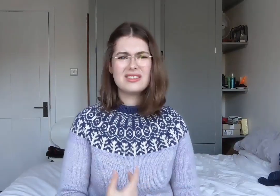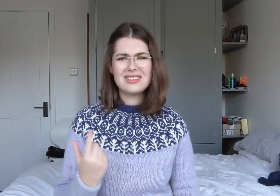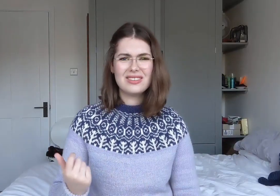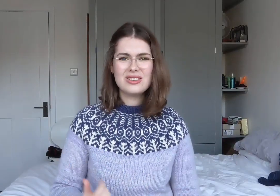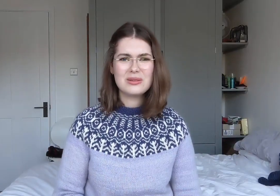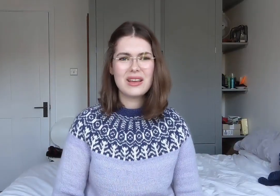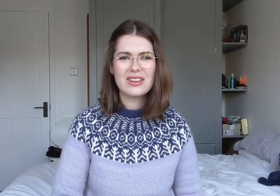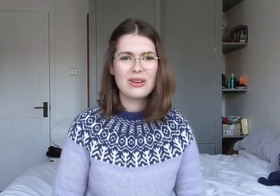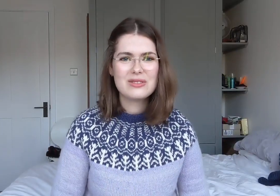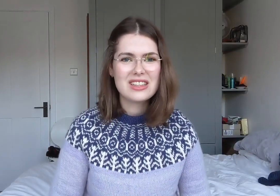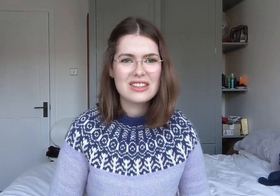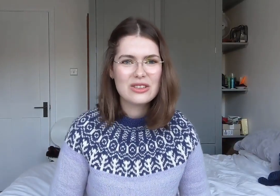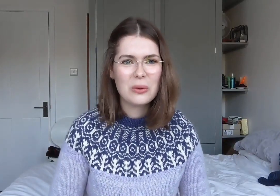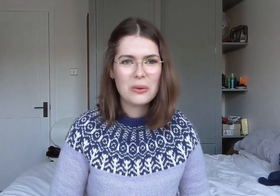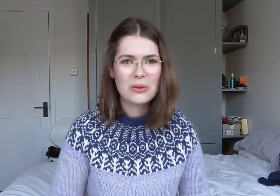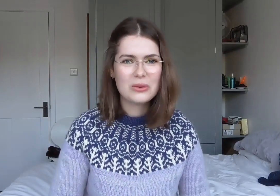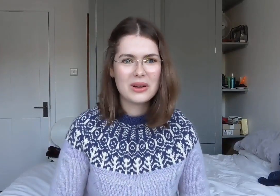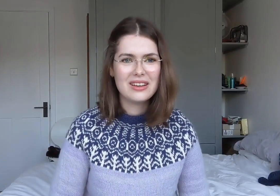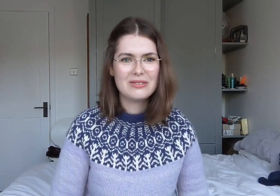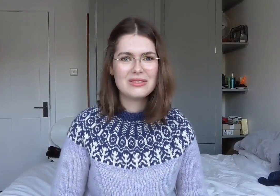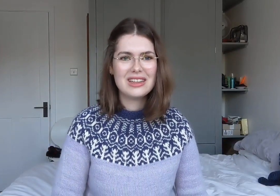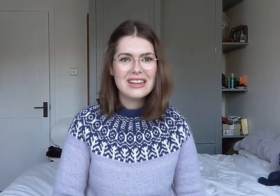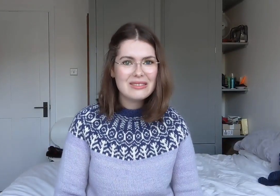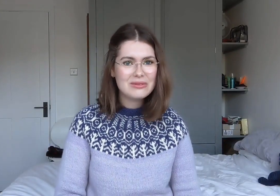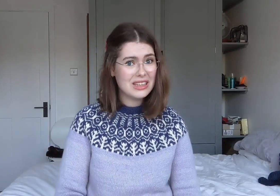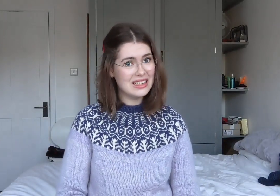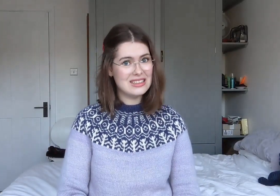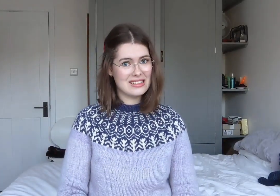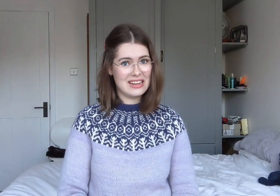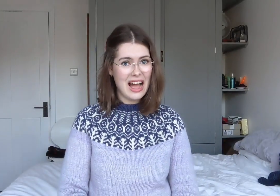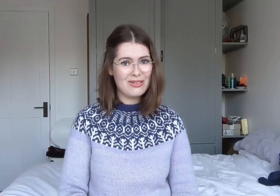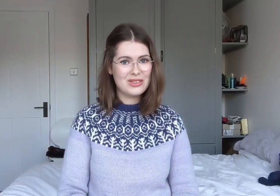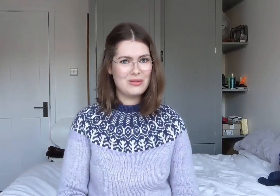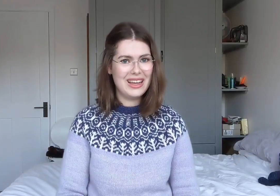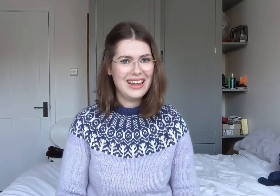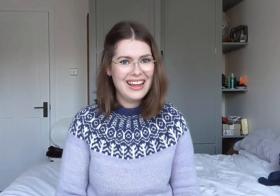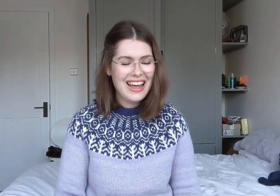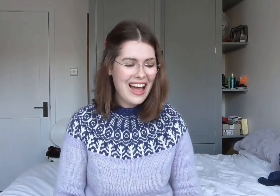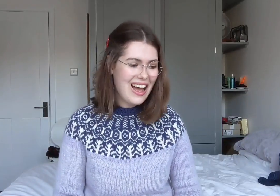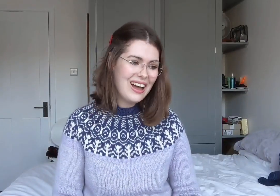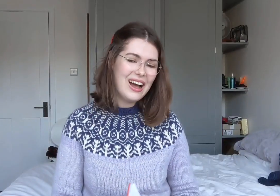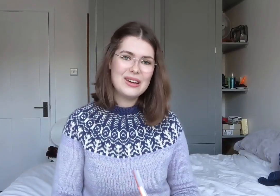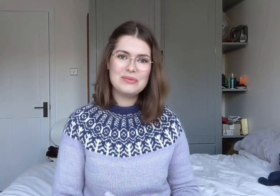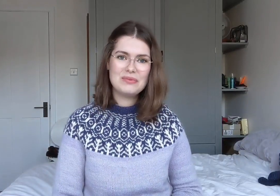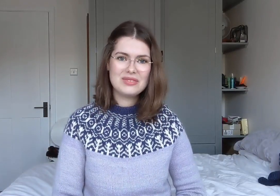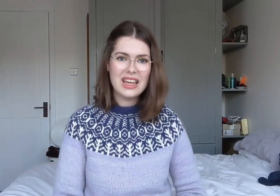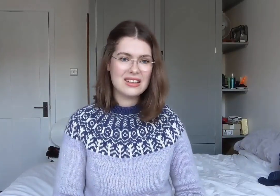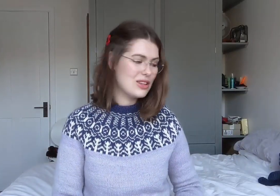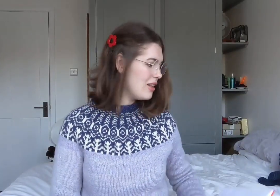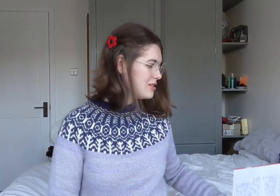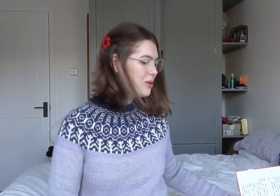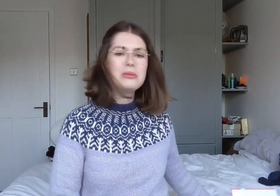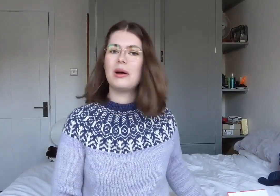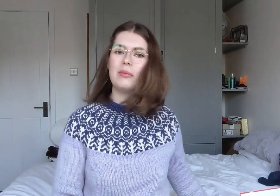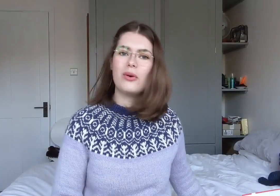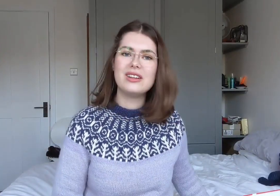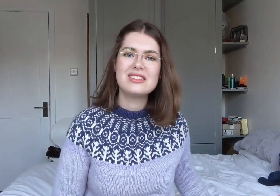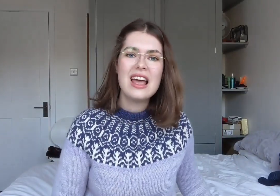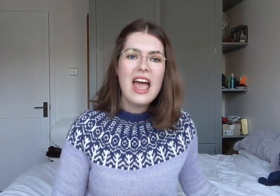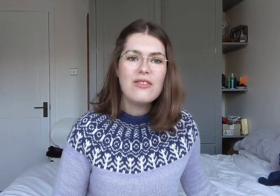because you're just making the conversation awkward when it really doesn't have to be. So yeah, those are all my points.